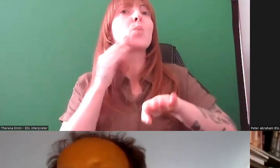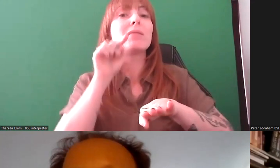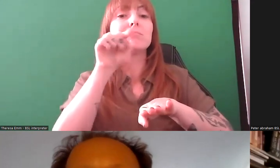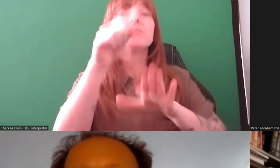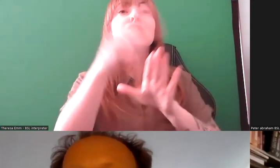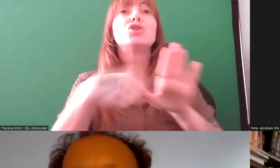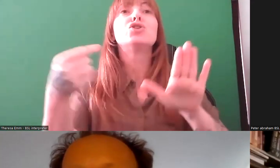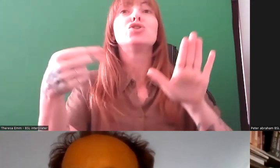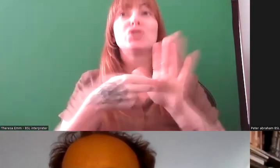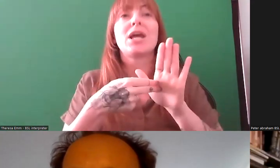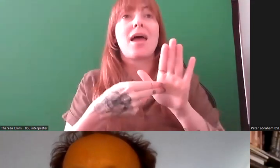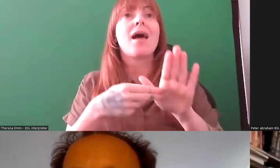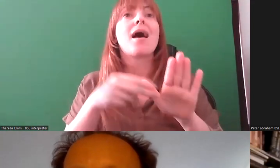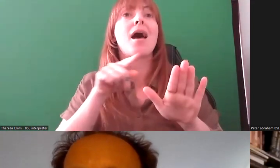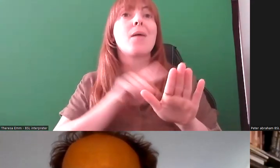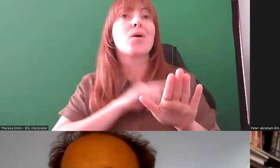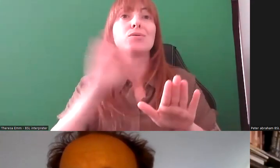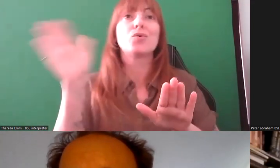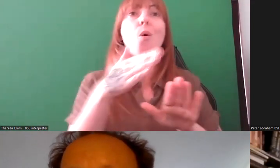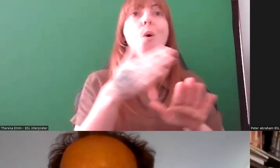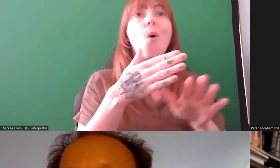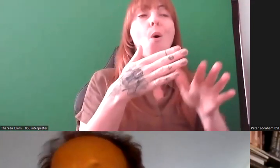all of our facilities are being refreshed on the ground floor level during that time, but